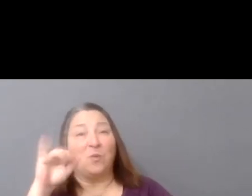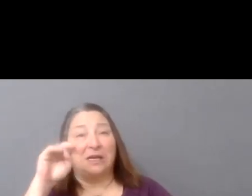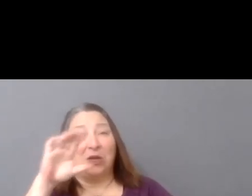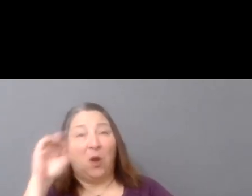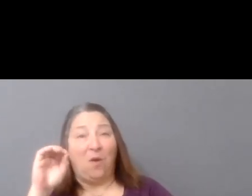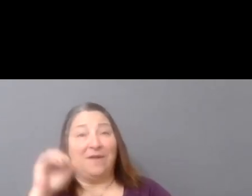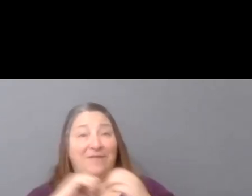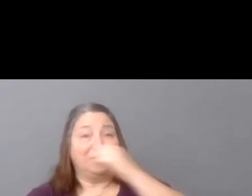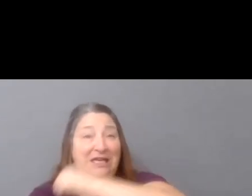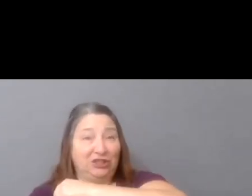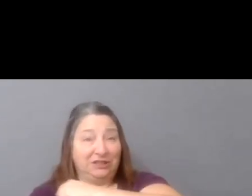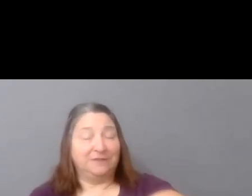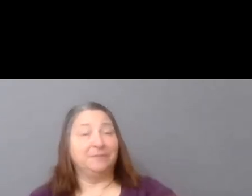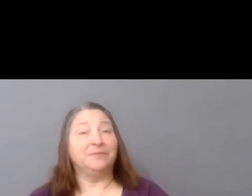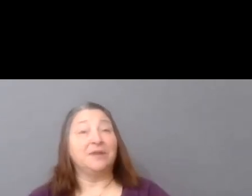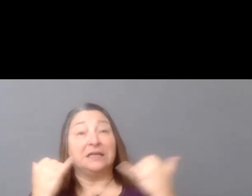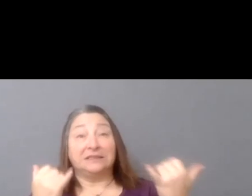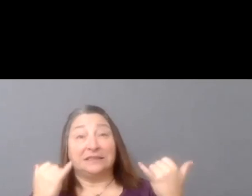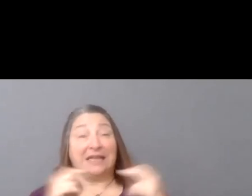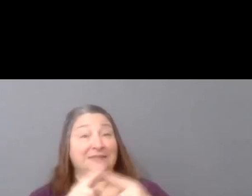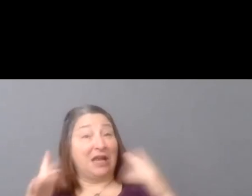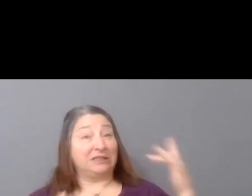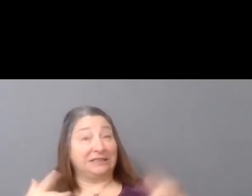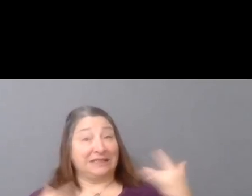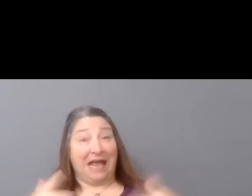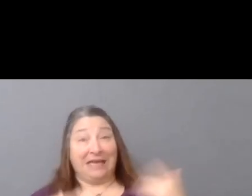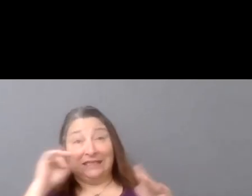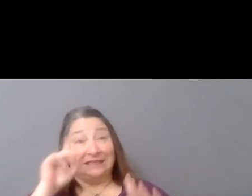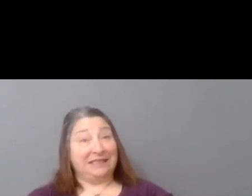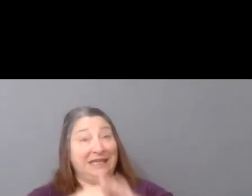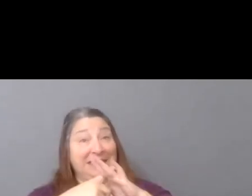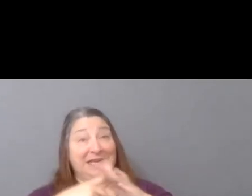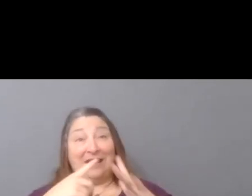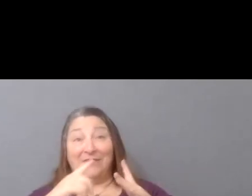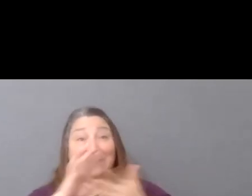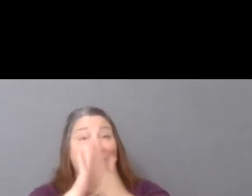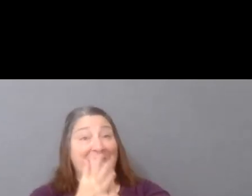So today is very exciting. It's the kickoff of Getting Real 2020, which